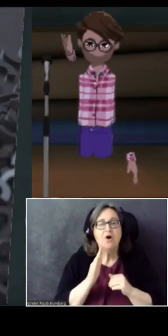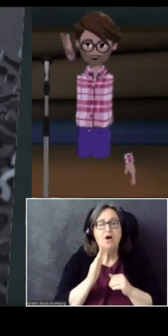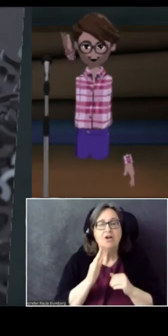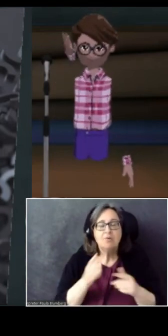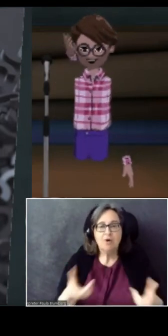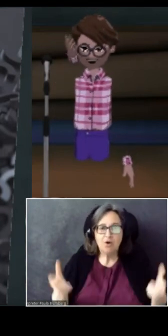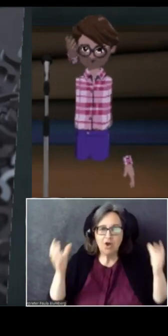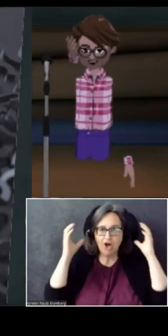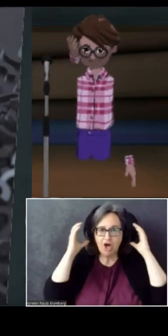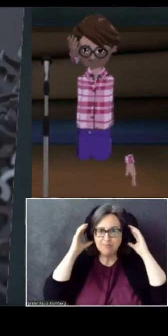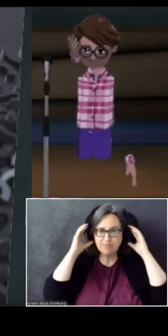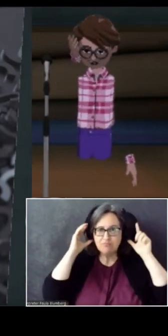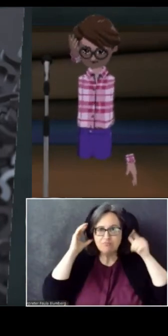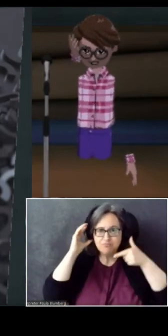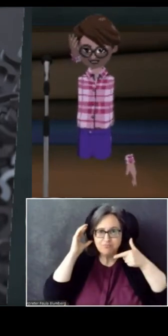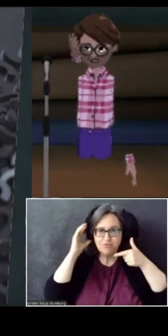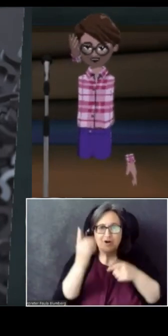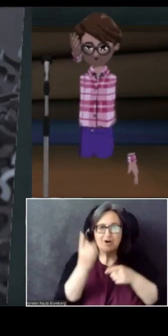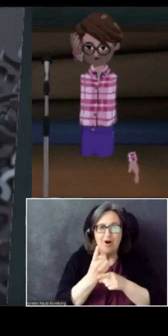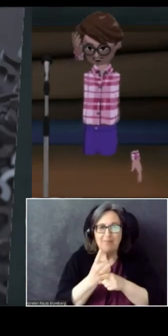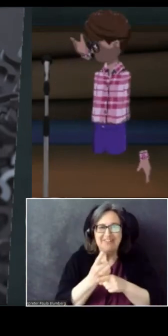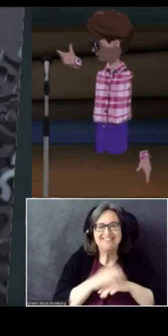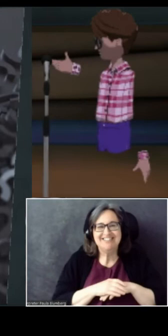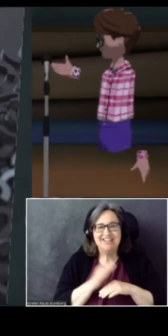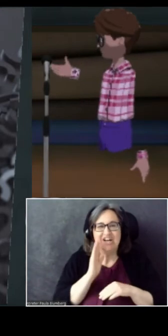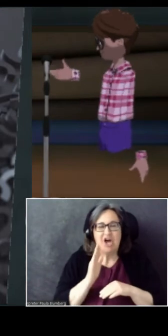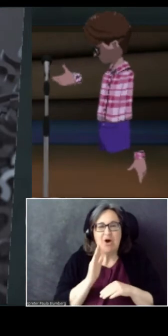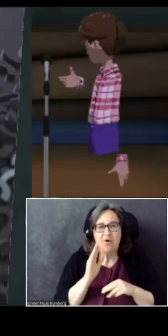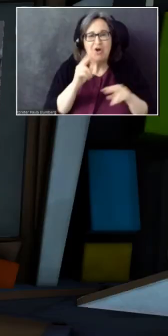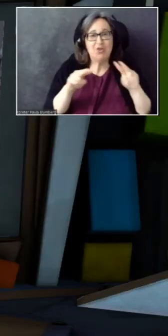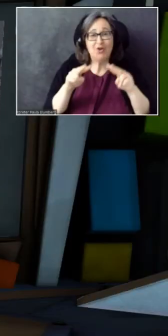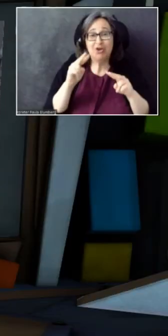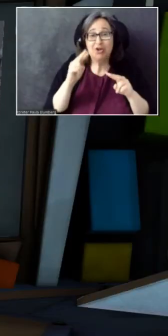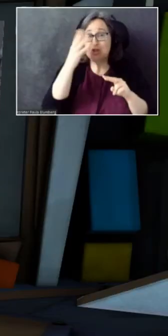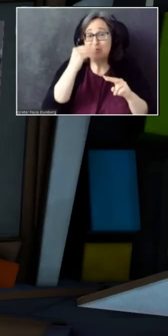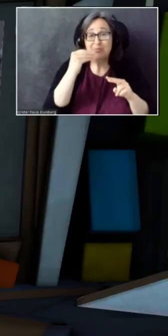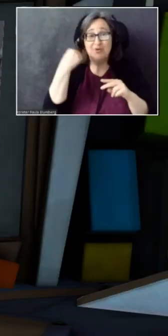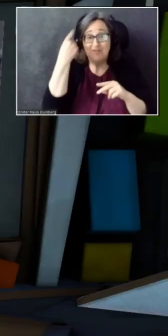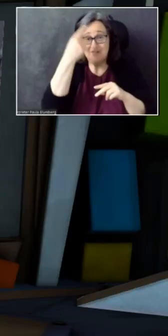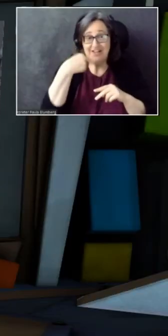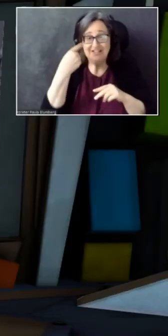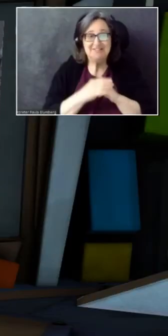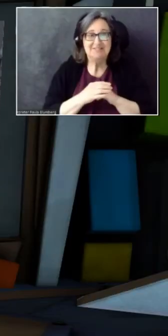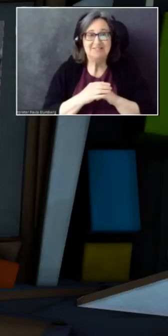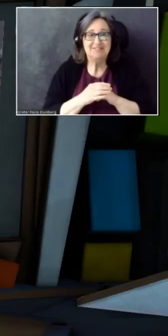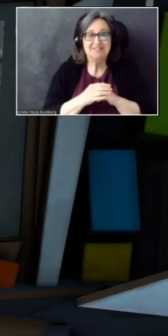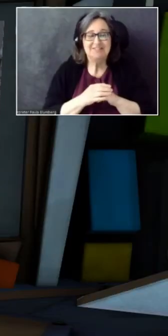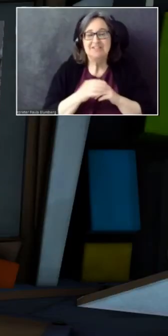Because it's starting to hurt. And look at all of your beautiful faces. Great. And hello, everyone.